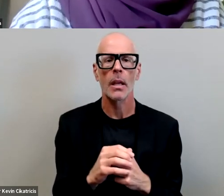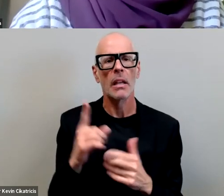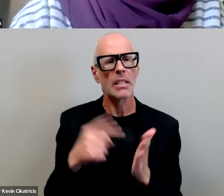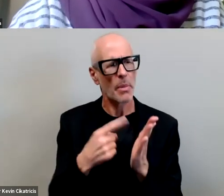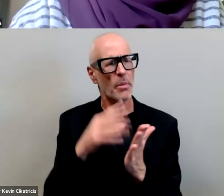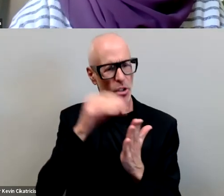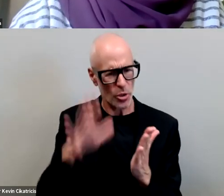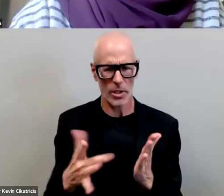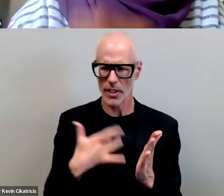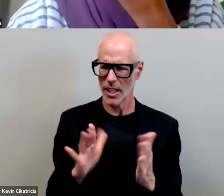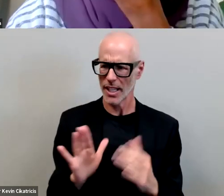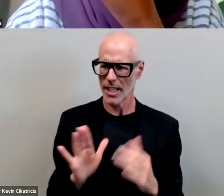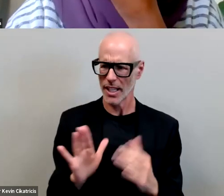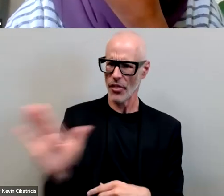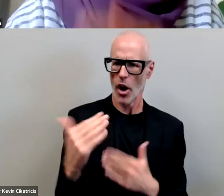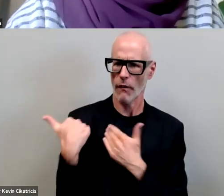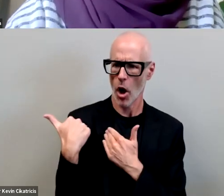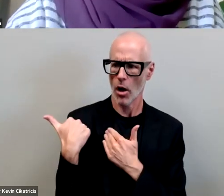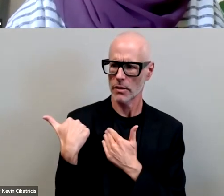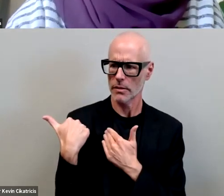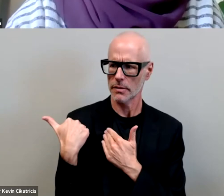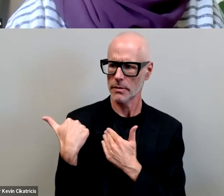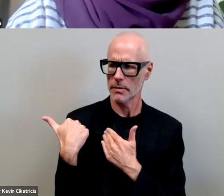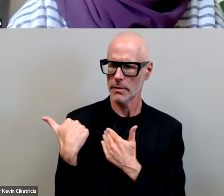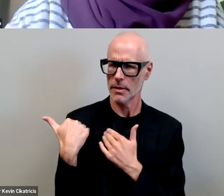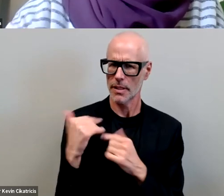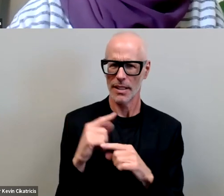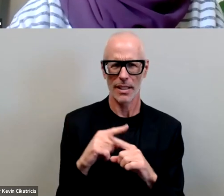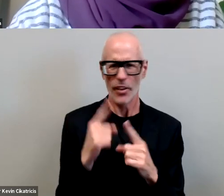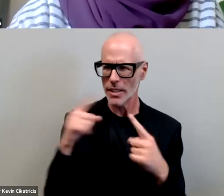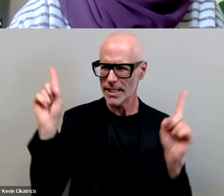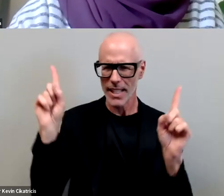it's their fault that they're not succeeding but yet there's so many environmental toxins